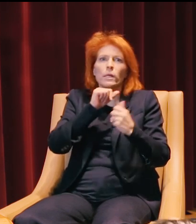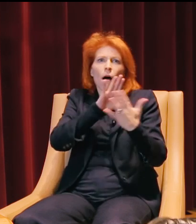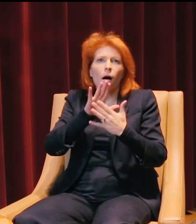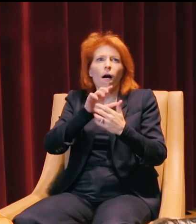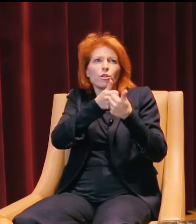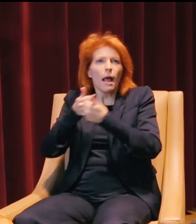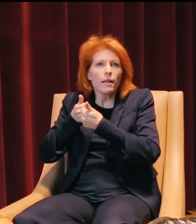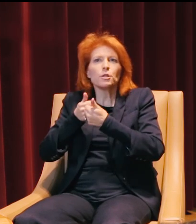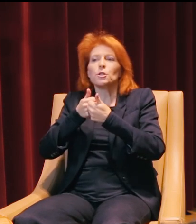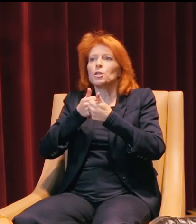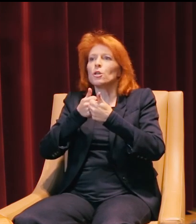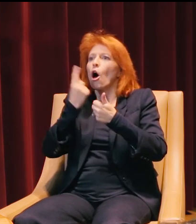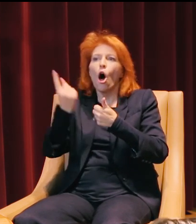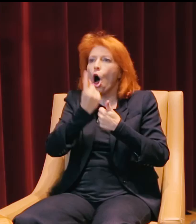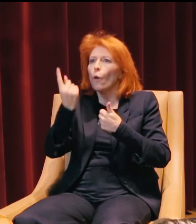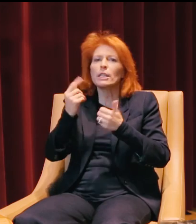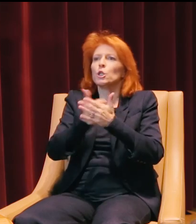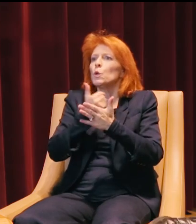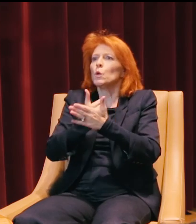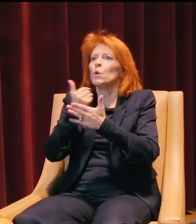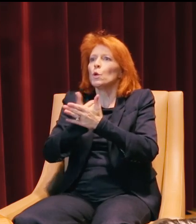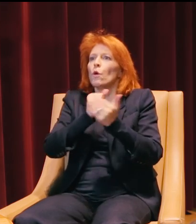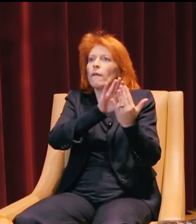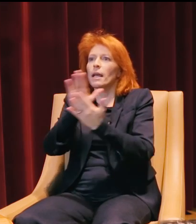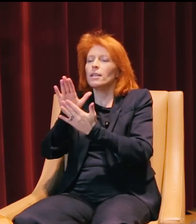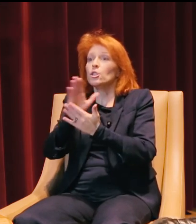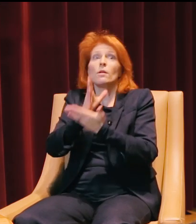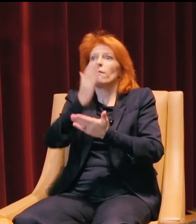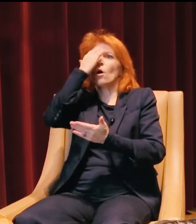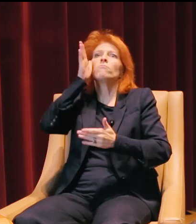You were always presented with something new. You never knew what to expect.